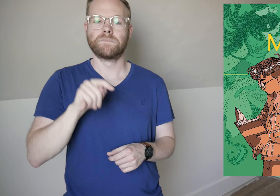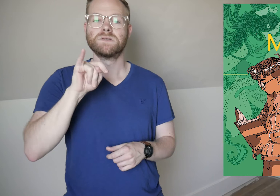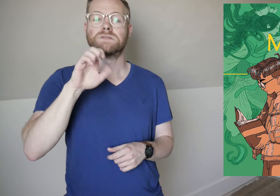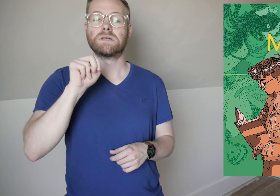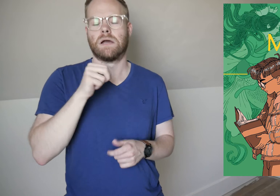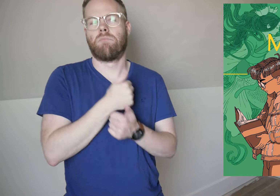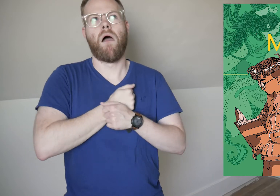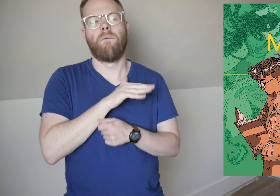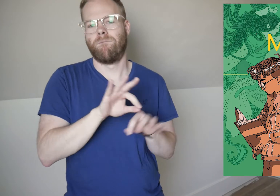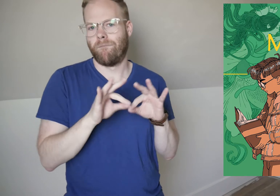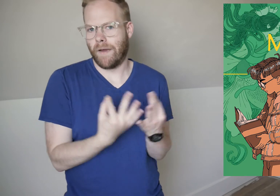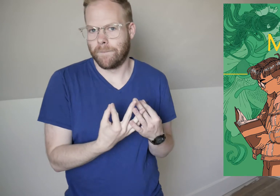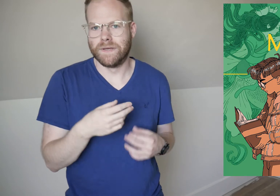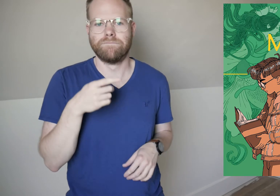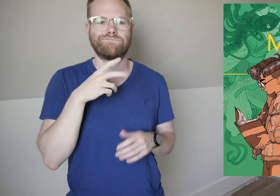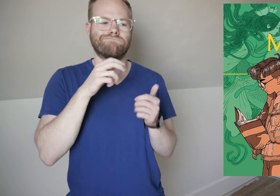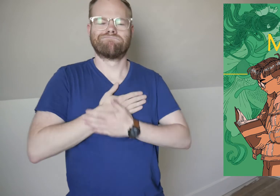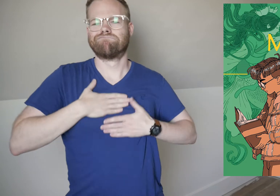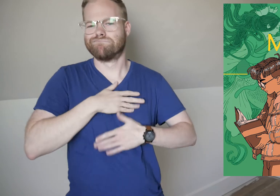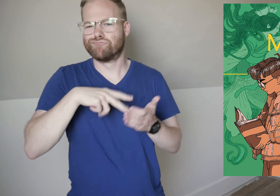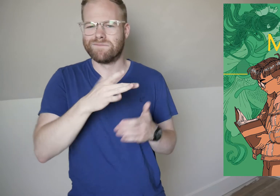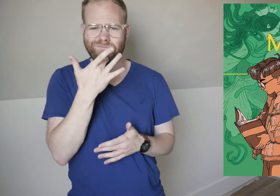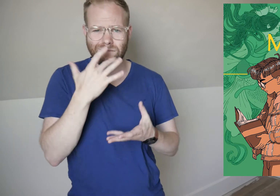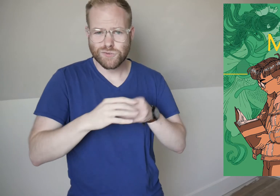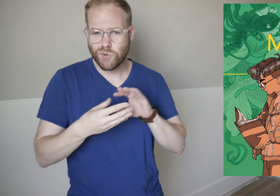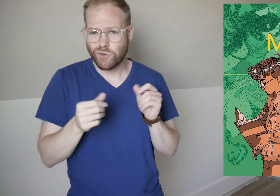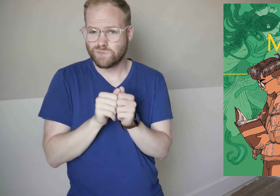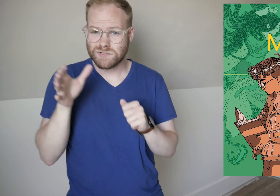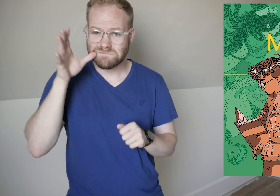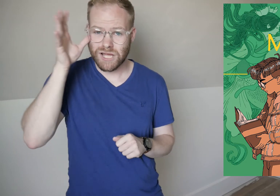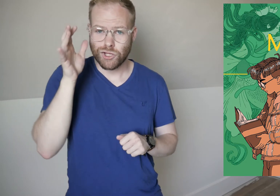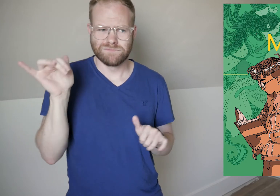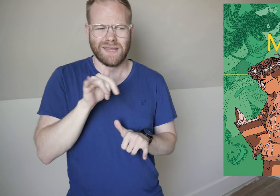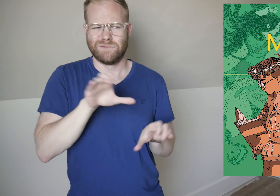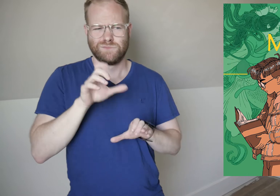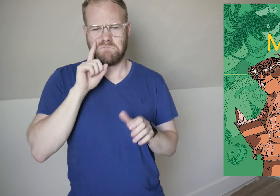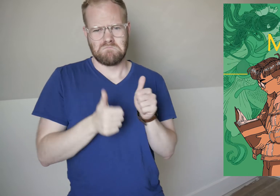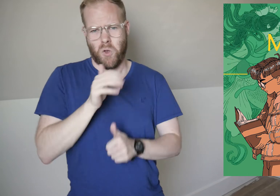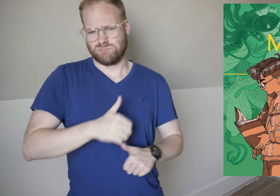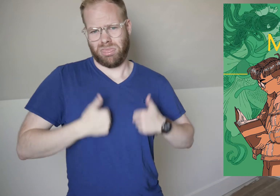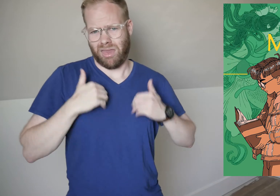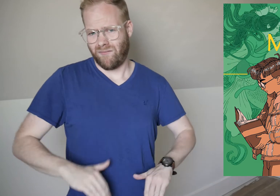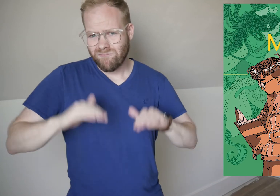Tiến loves his family, and enjoys reading his favorite stories with his parents, like they’ve been doing for most of his life.